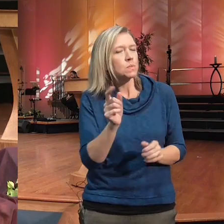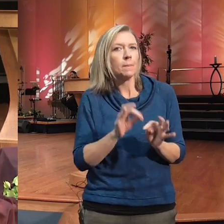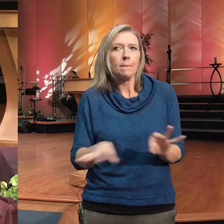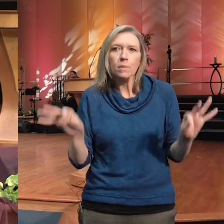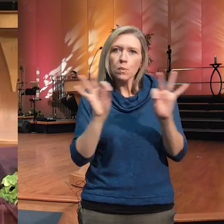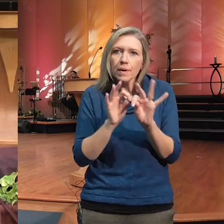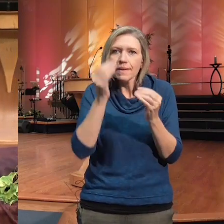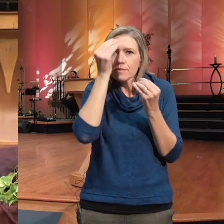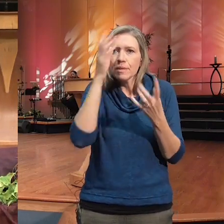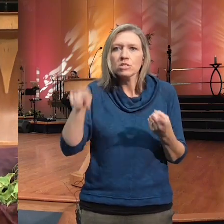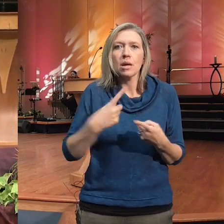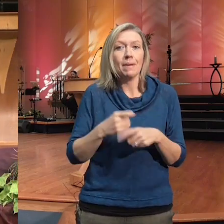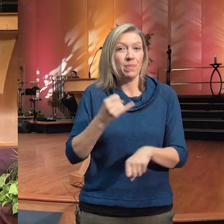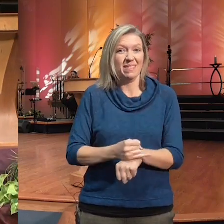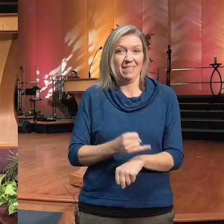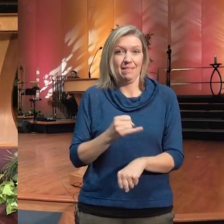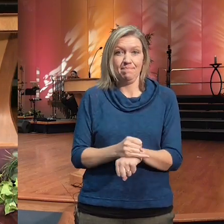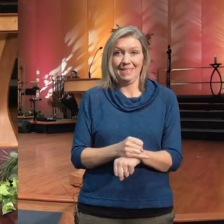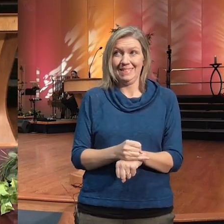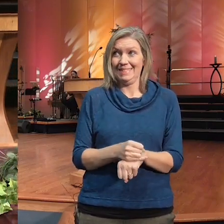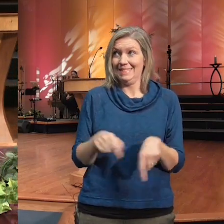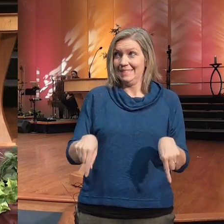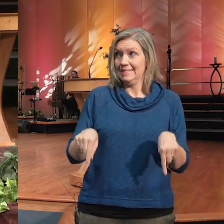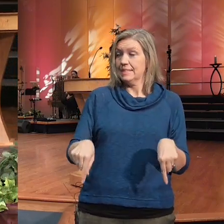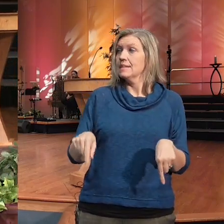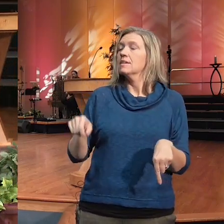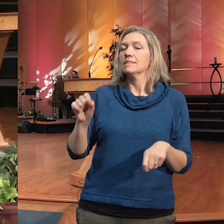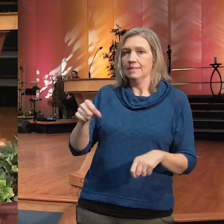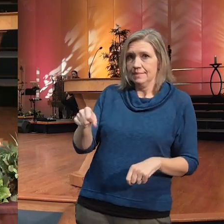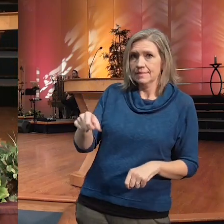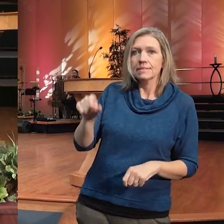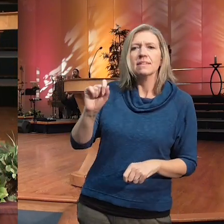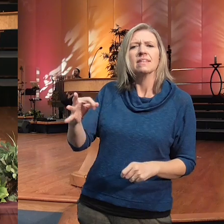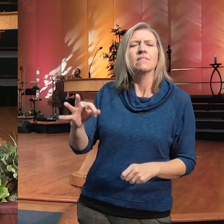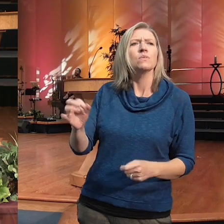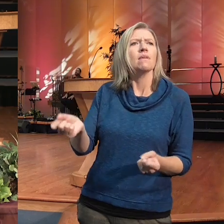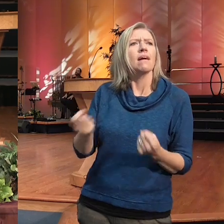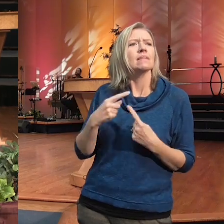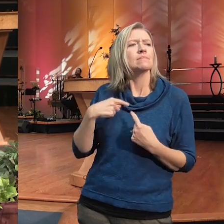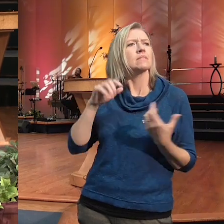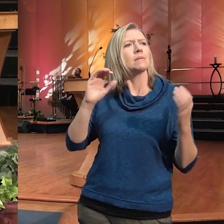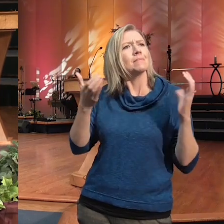do you know uh if you ask me to compare our Mile High campus to something the closest I can come to